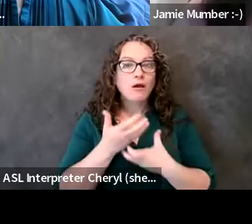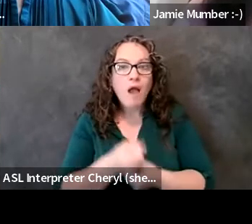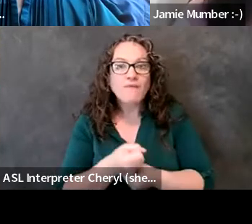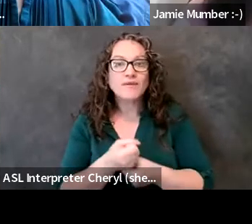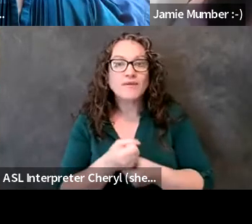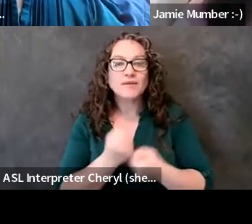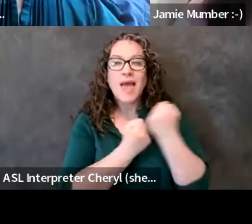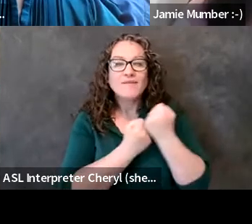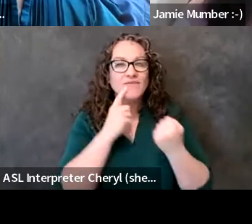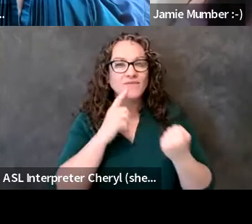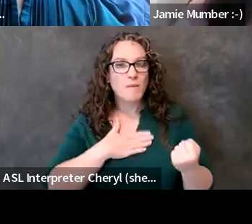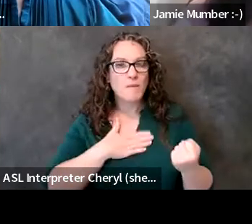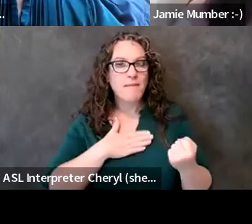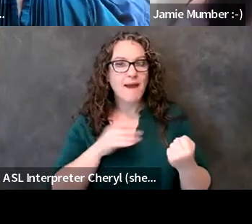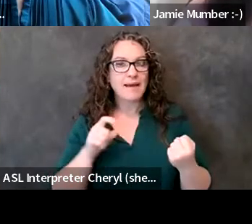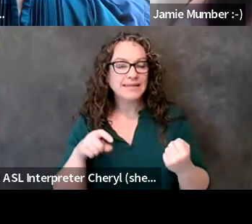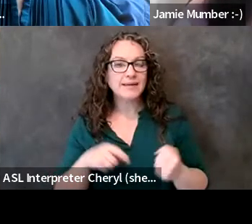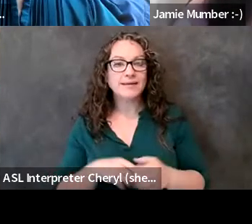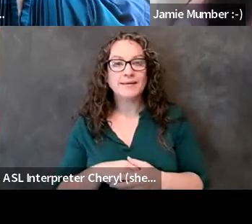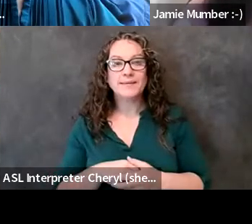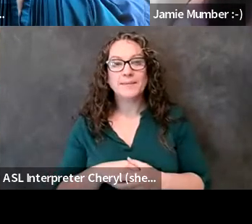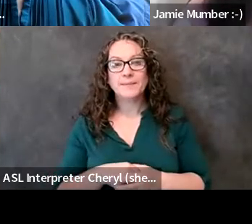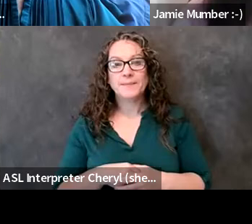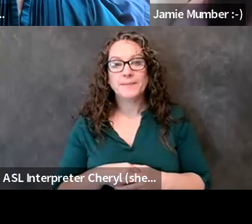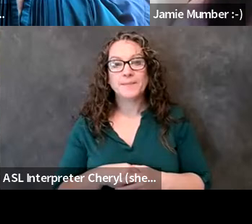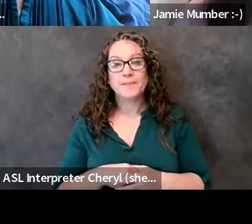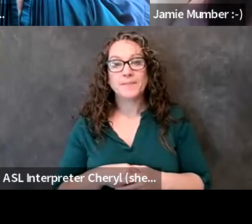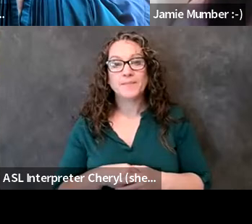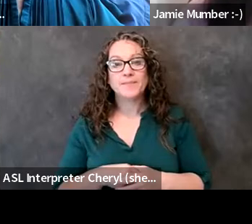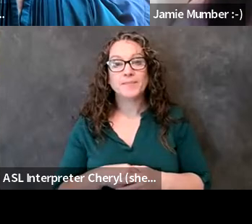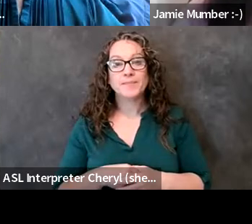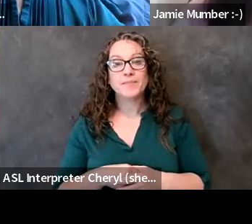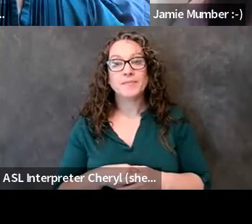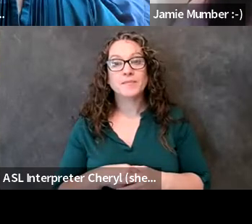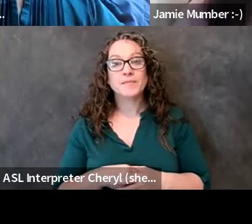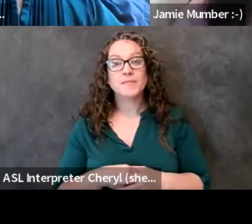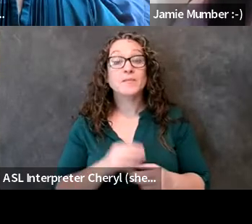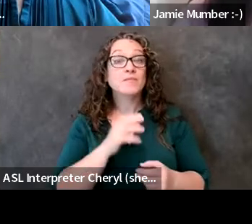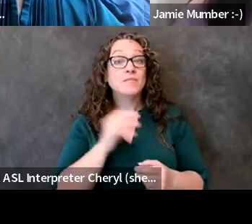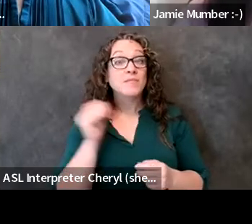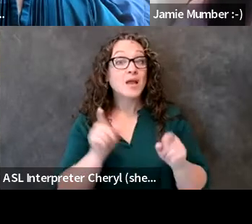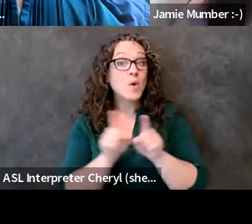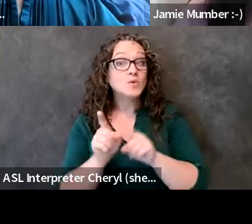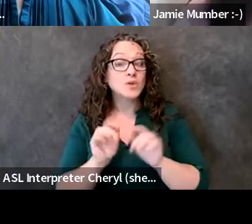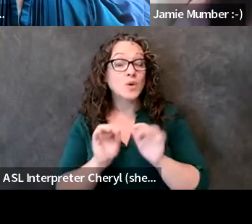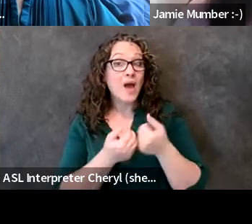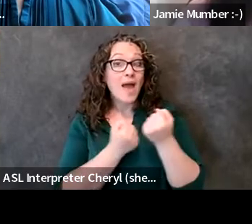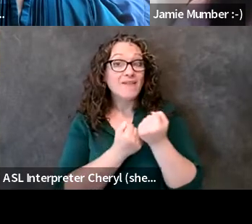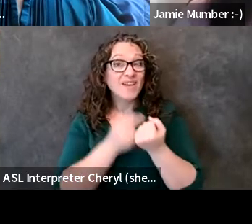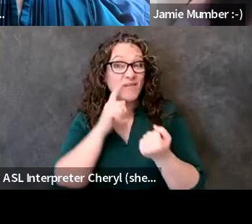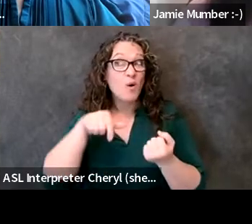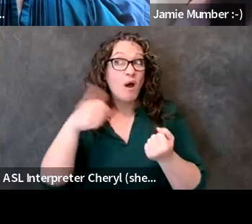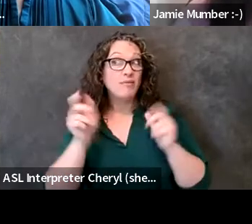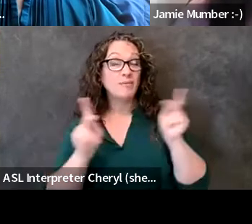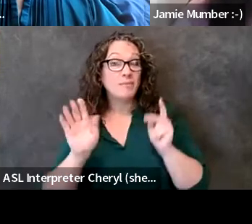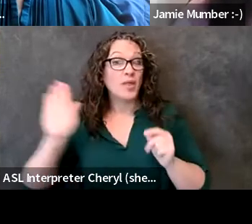my needs but they also taught me how to advocate for the needs of others and um that's also very